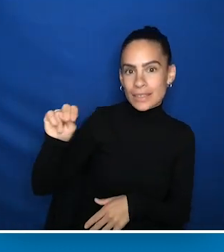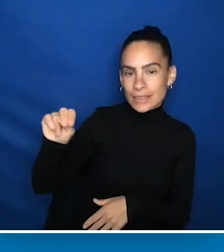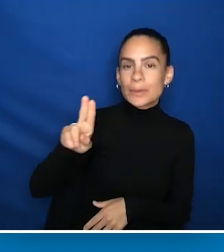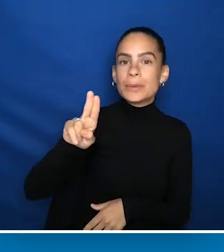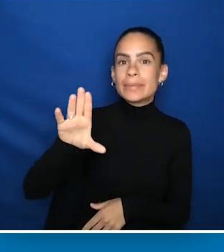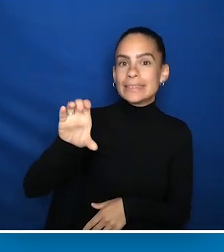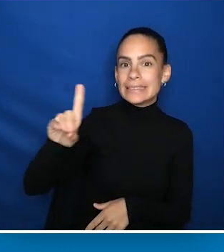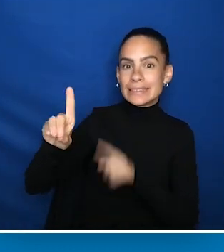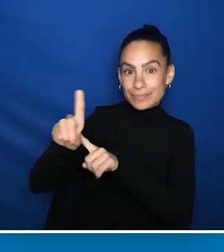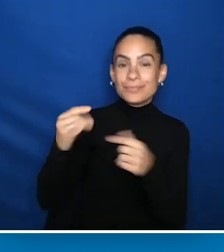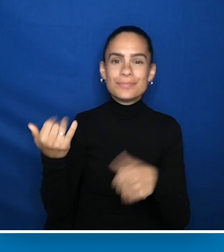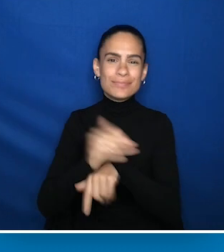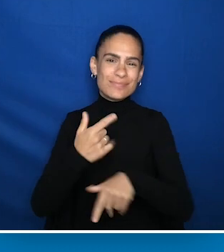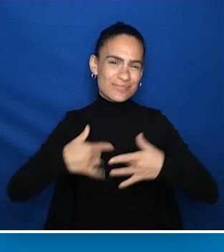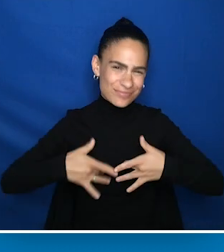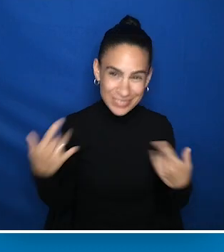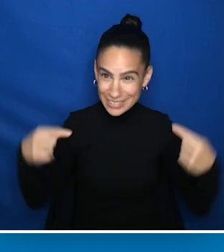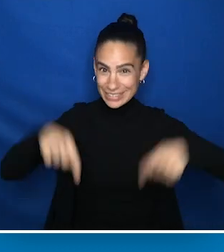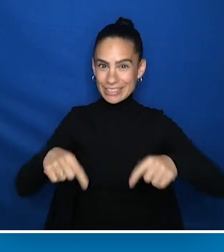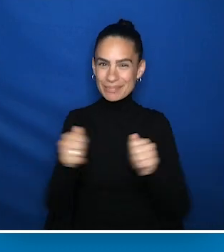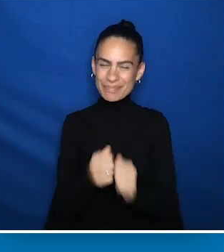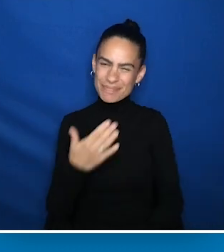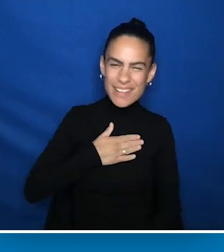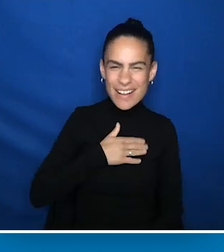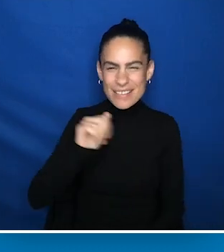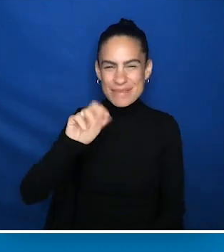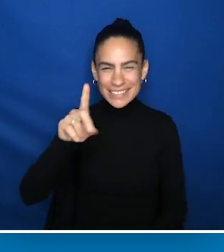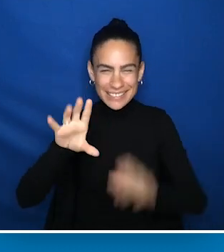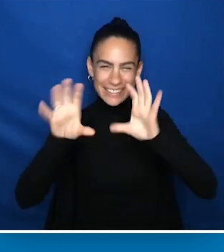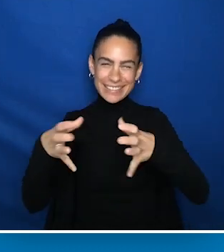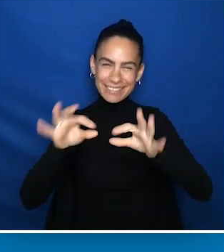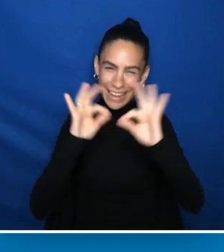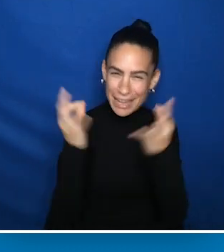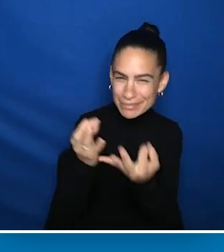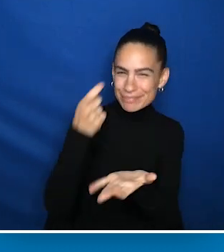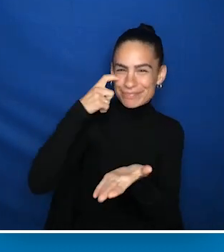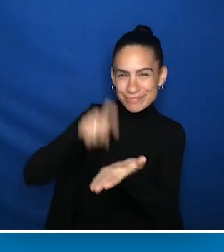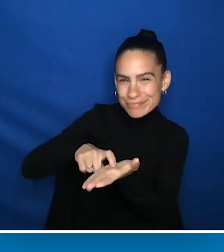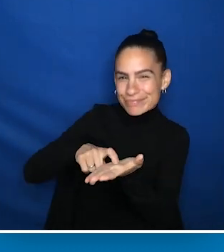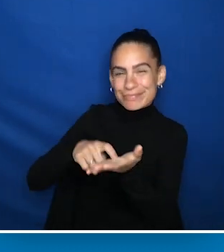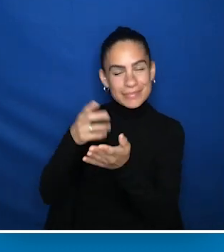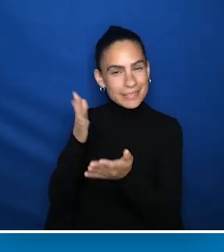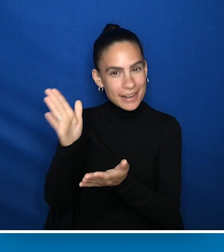And tonight, I'm thrilled to be here with my AUCD family to recognize AUCD for All nominee,